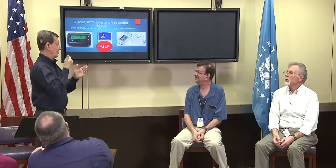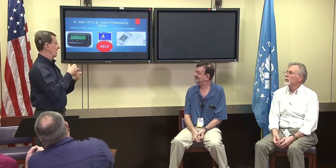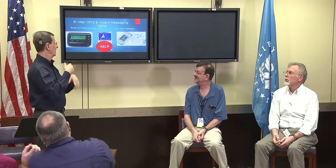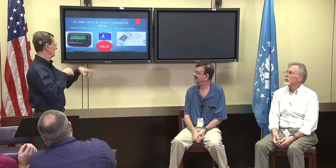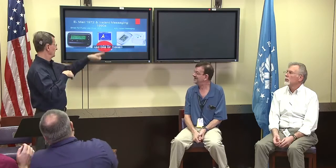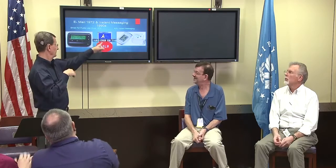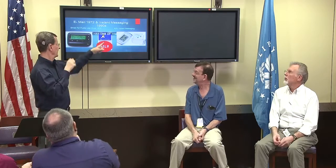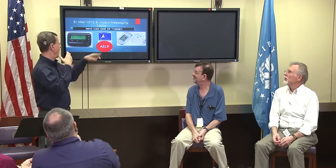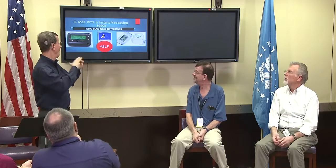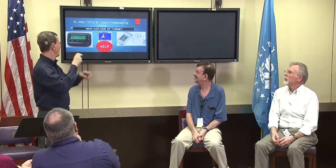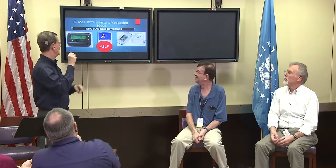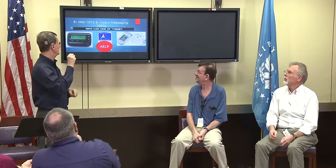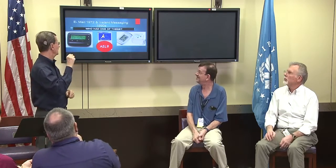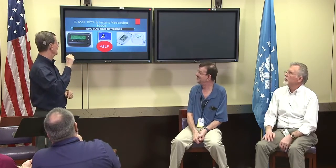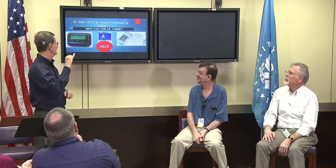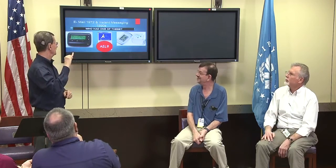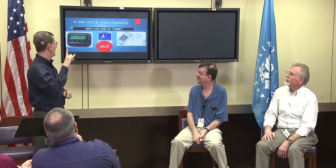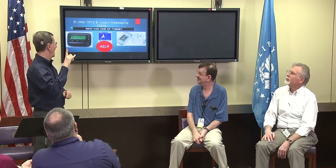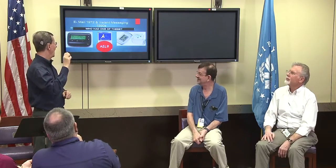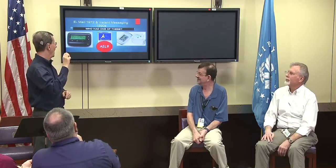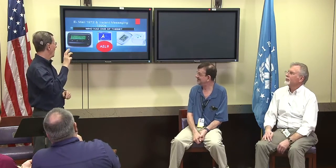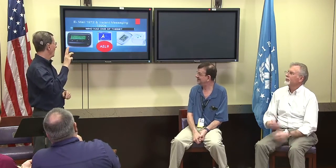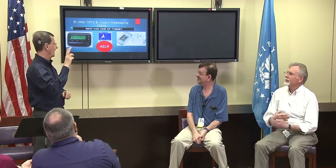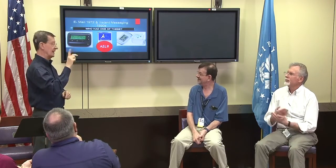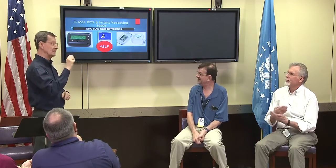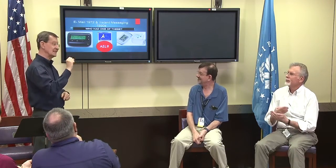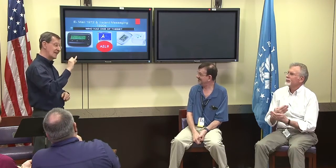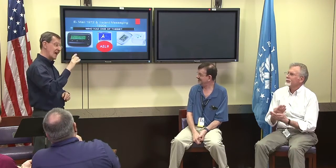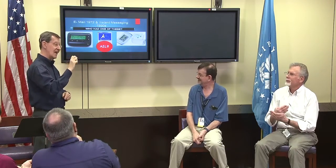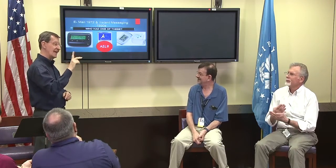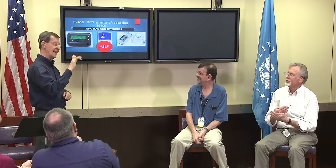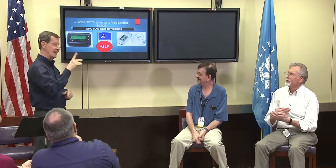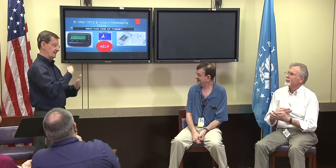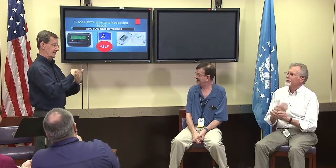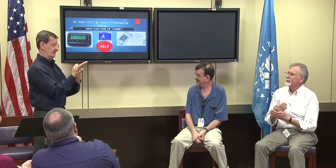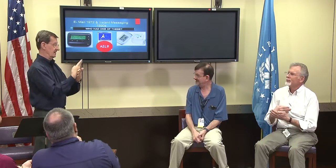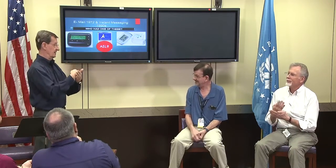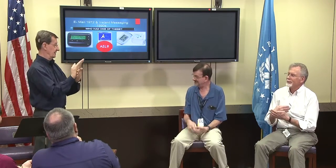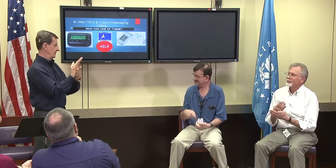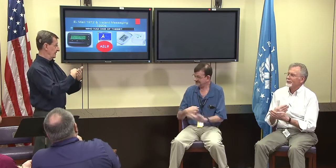Alex Richey: Right, everyone always keeps moving to new and better technology.